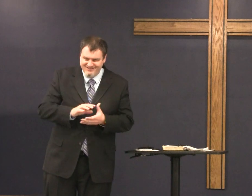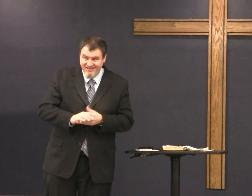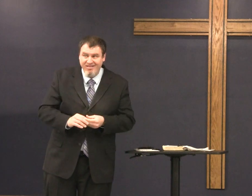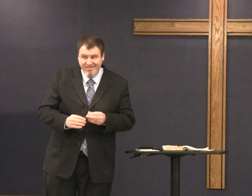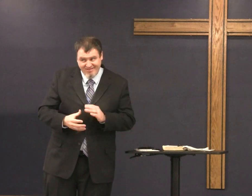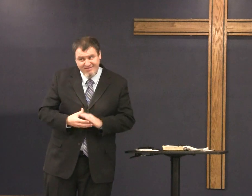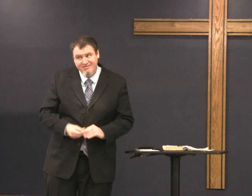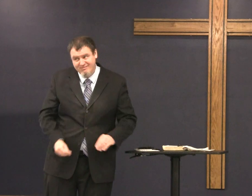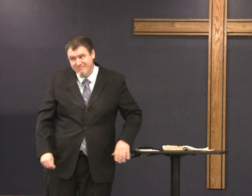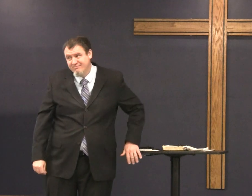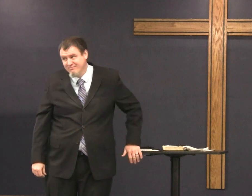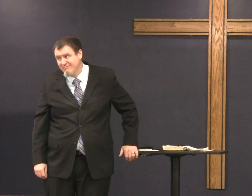far more than I can tell